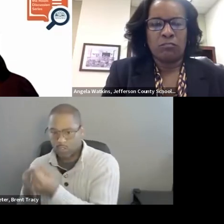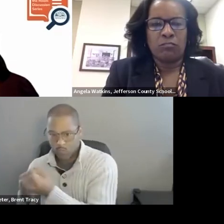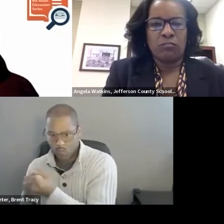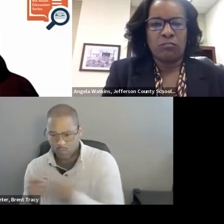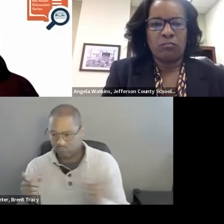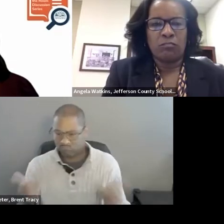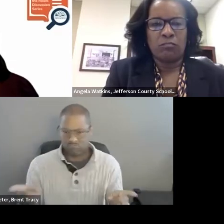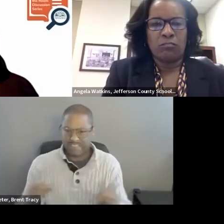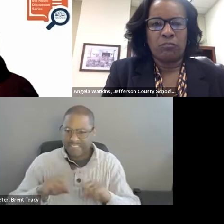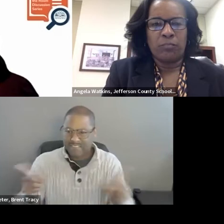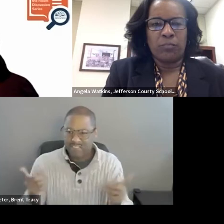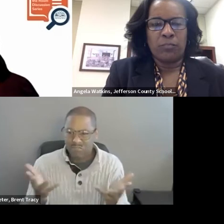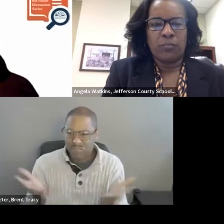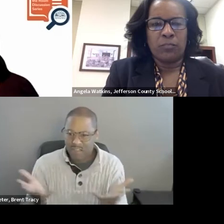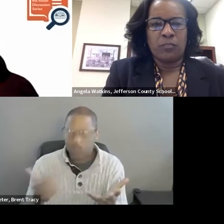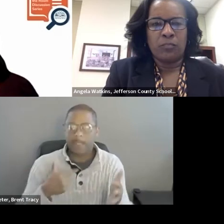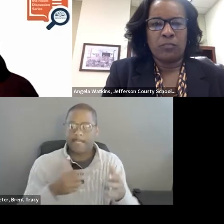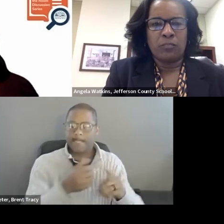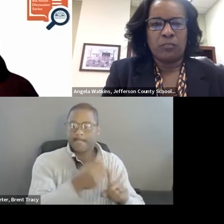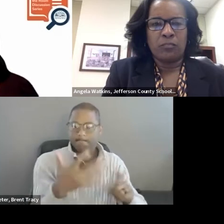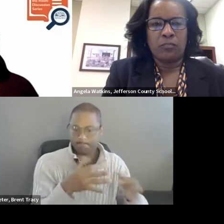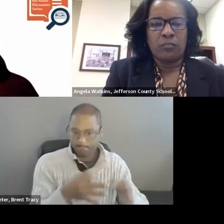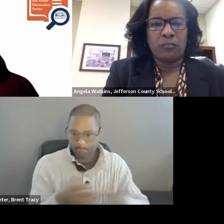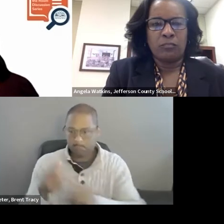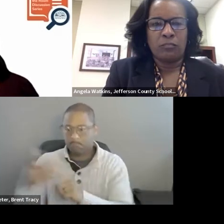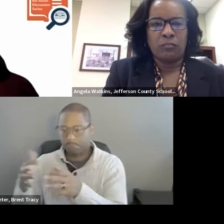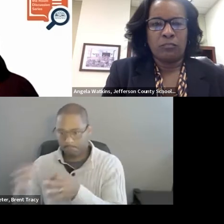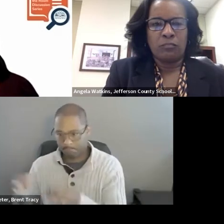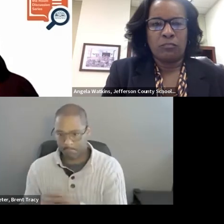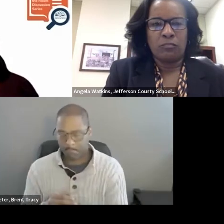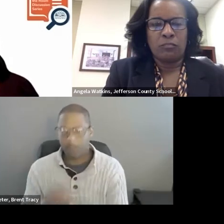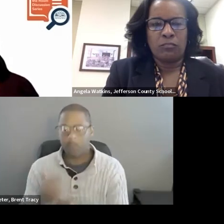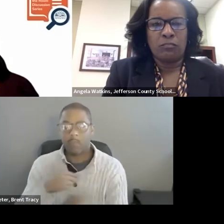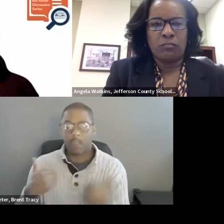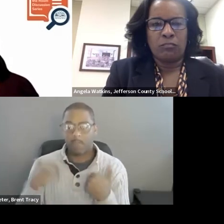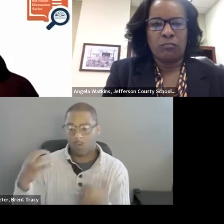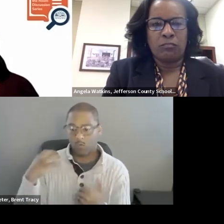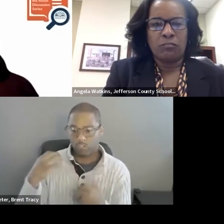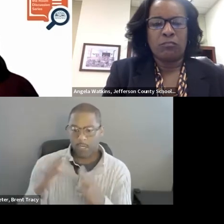We talk a lot in what we call "coaching communities" which is our professional learning that we